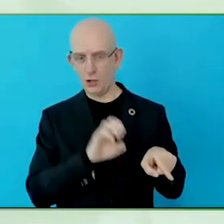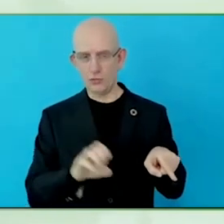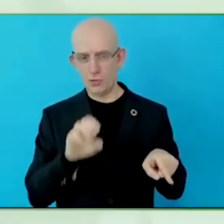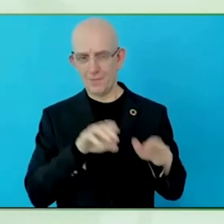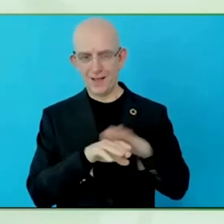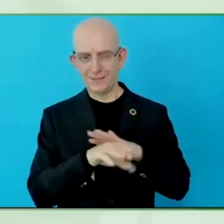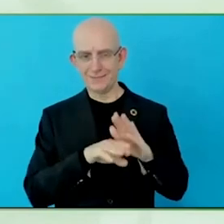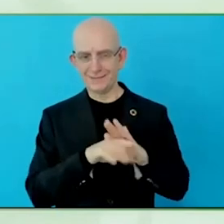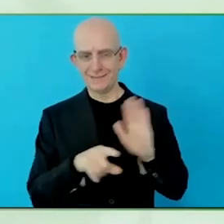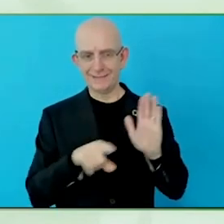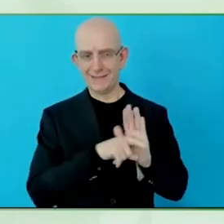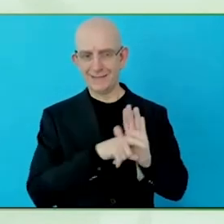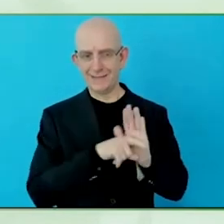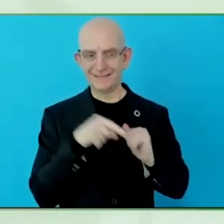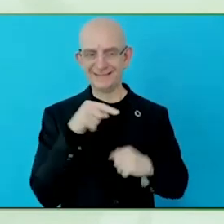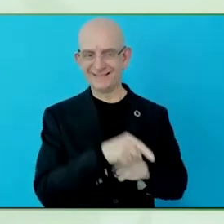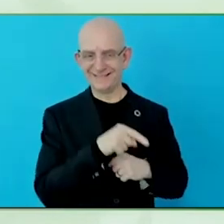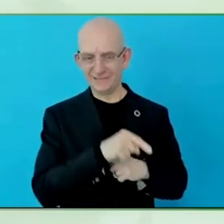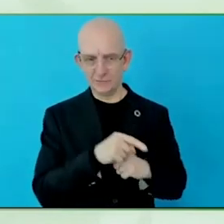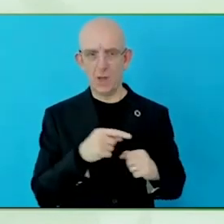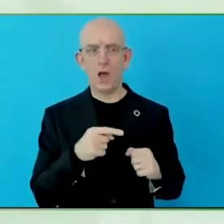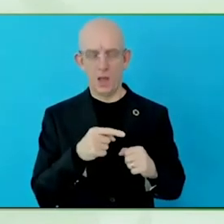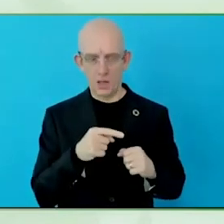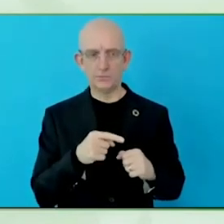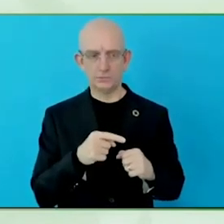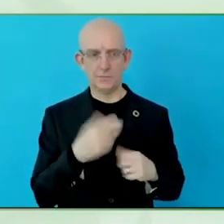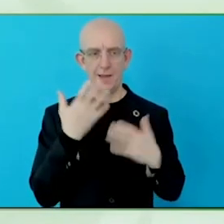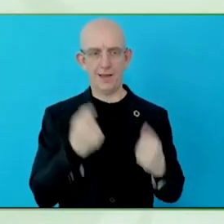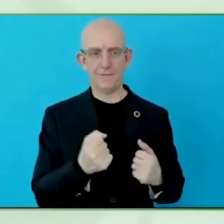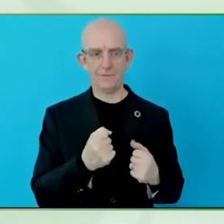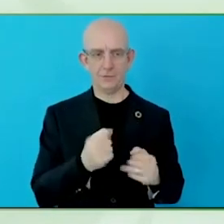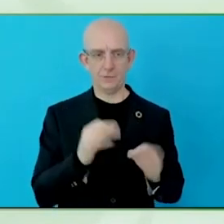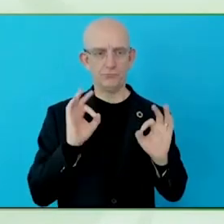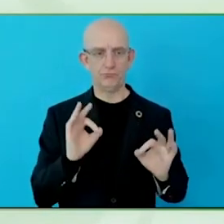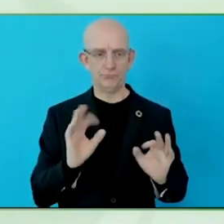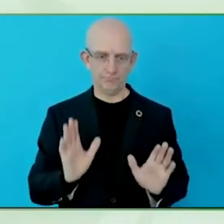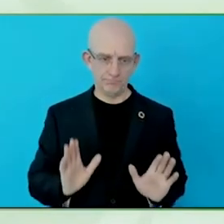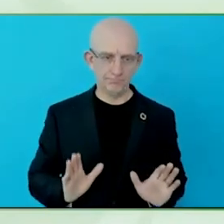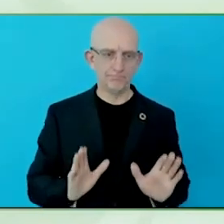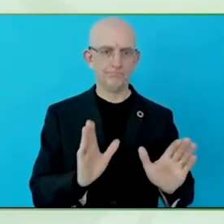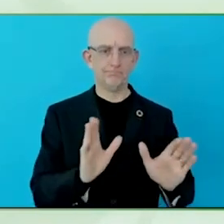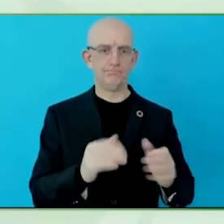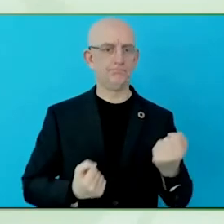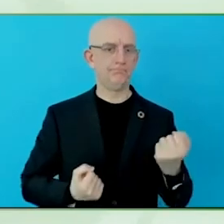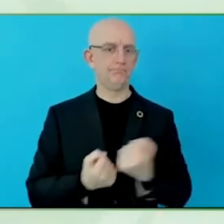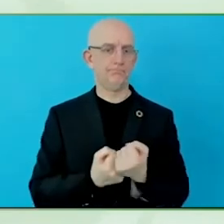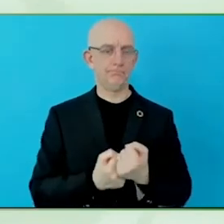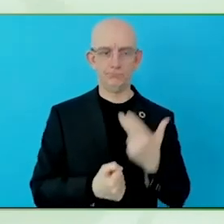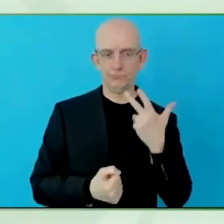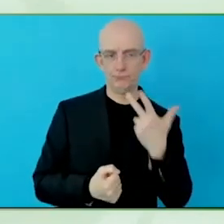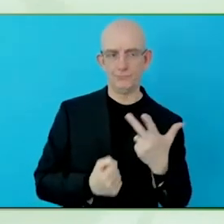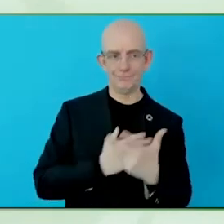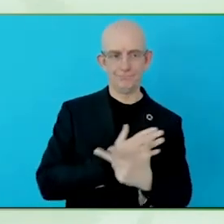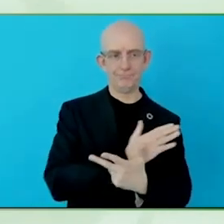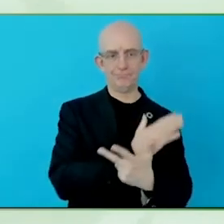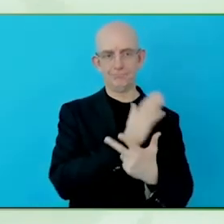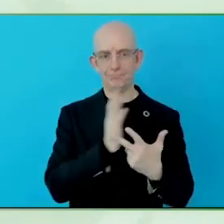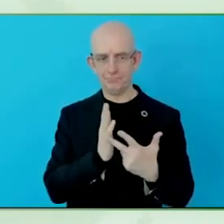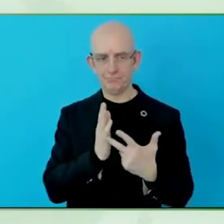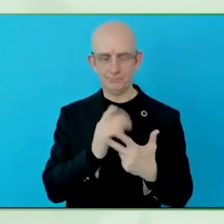The EAA program is starting, and we are defining, we are sharing the